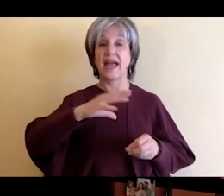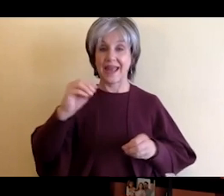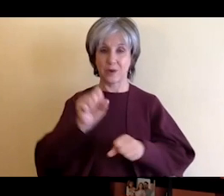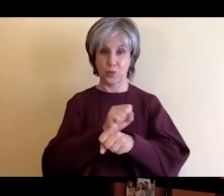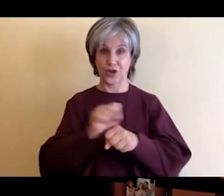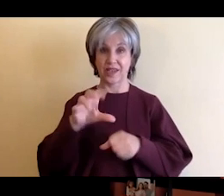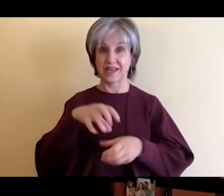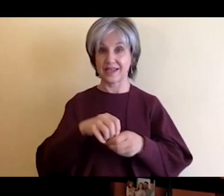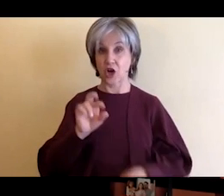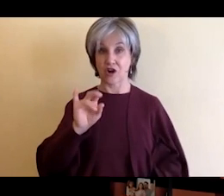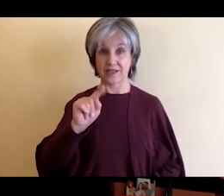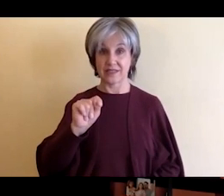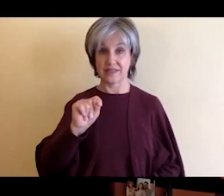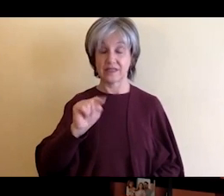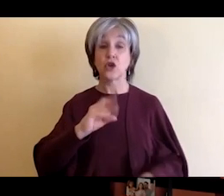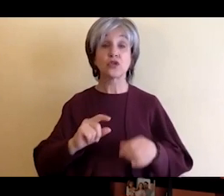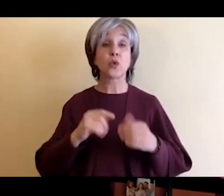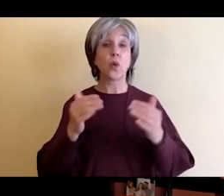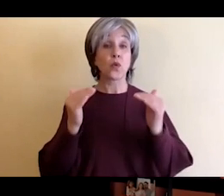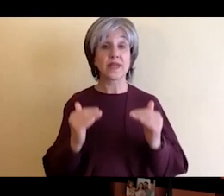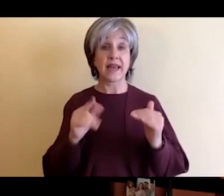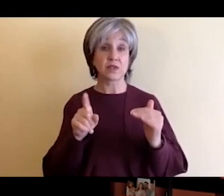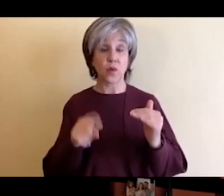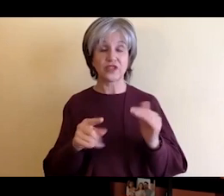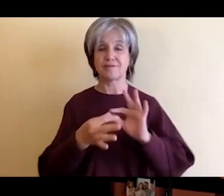the community itself. As you know the Greater Rochester